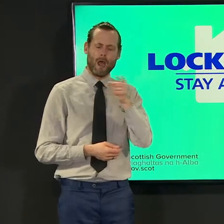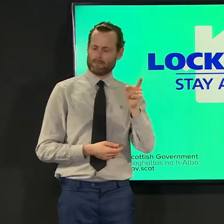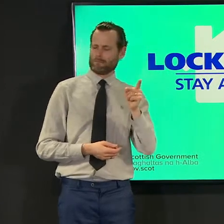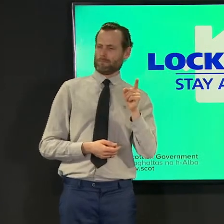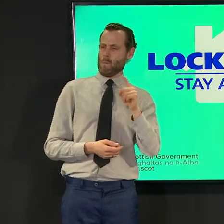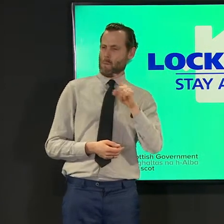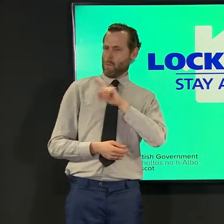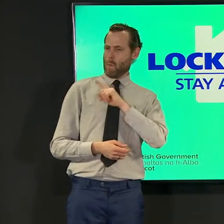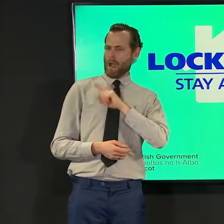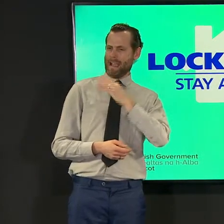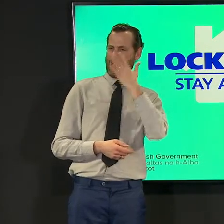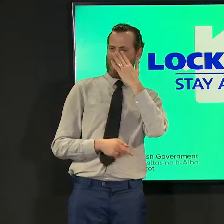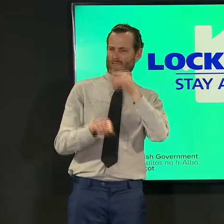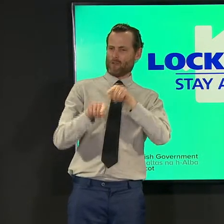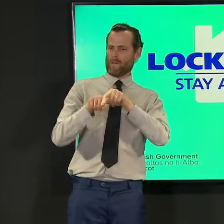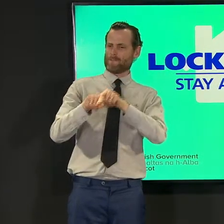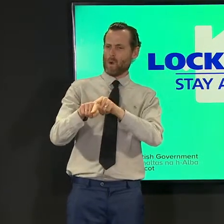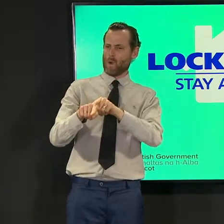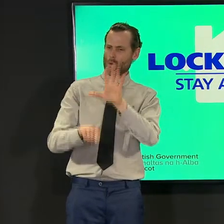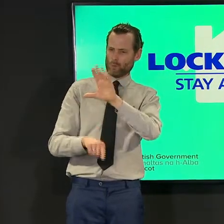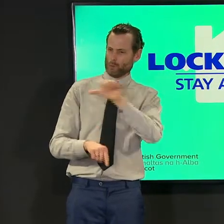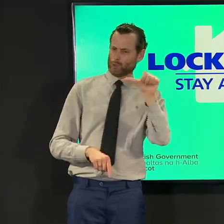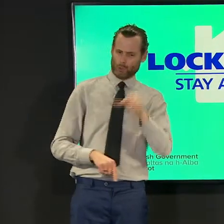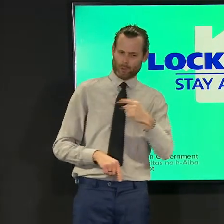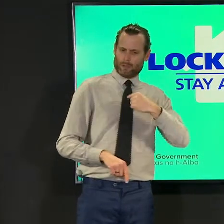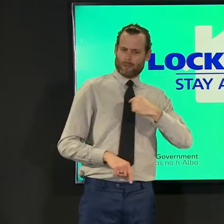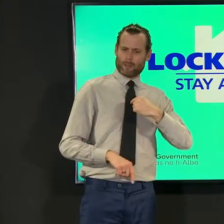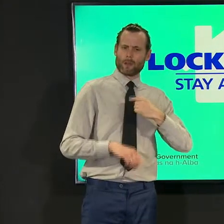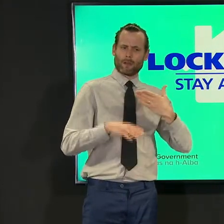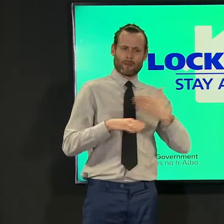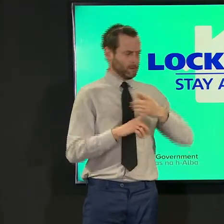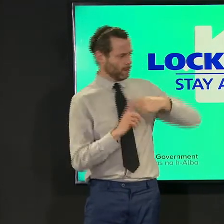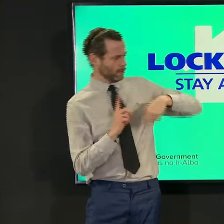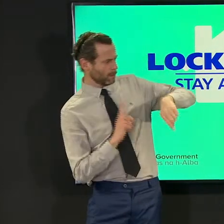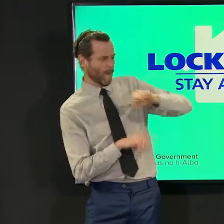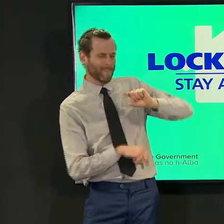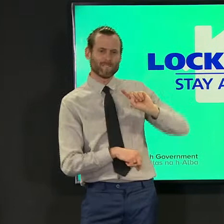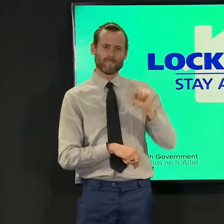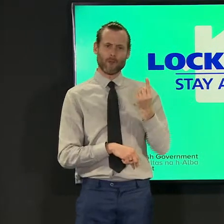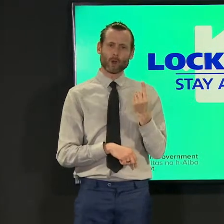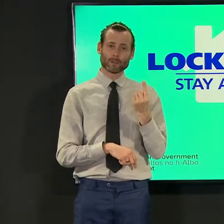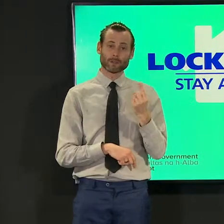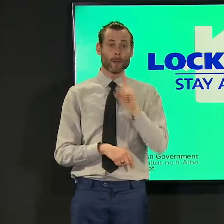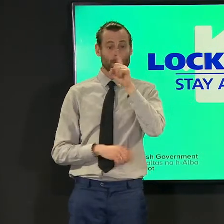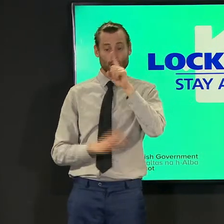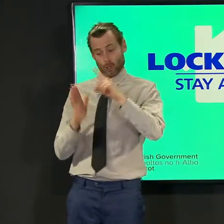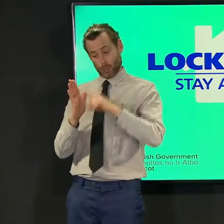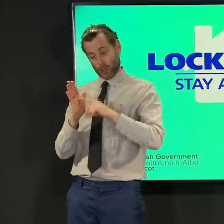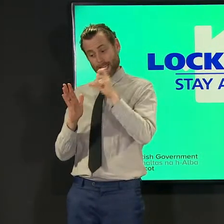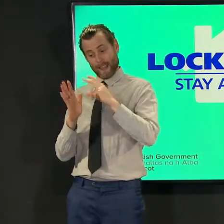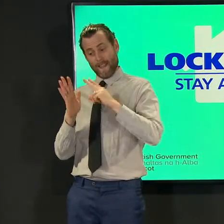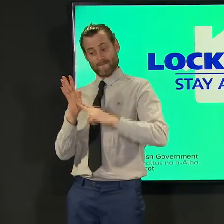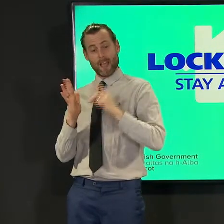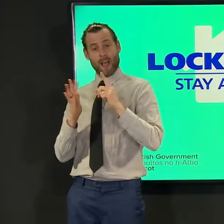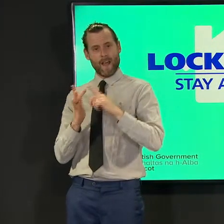our sectoral groups may be disappointed at jcvi's advice but they are crystal clear about where the